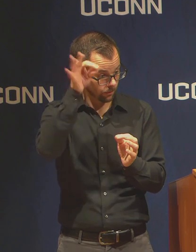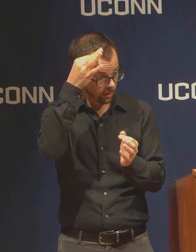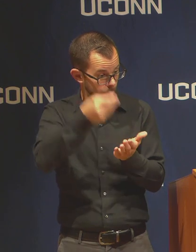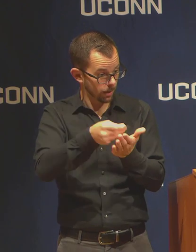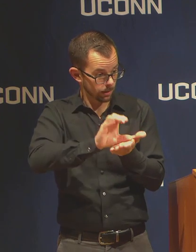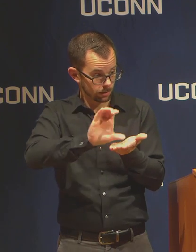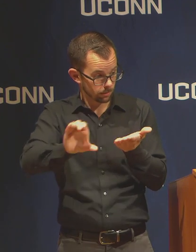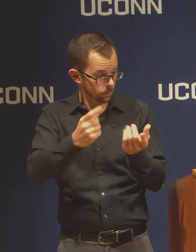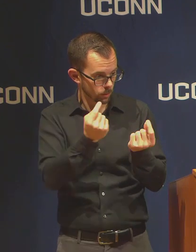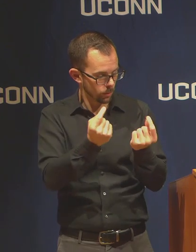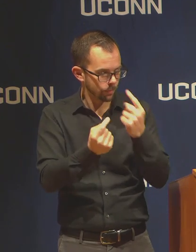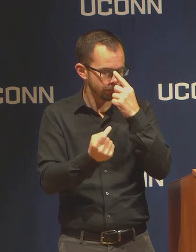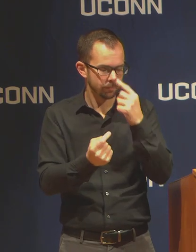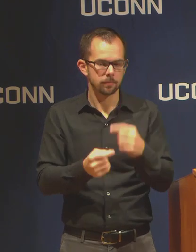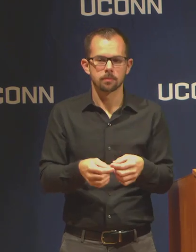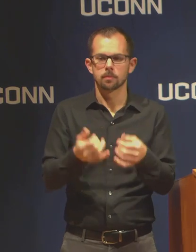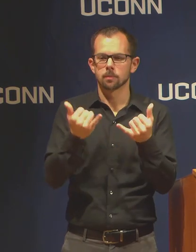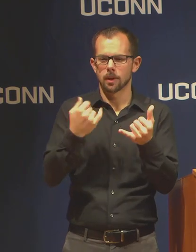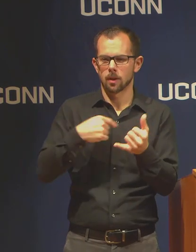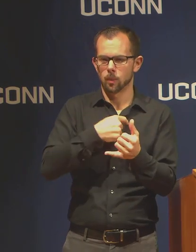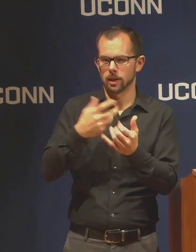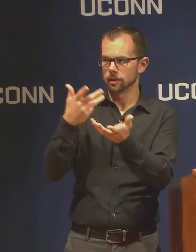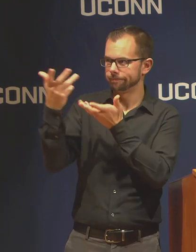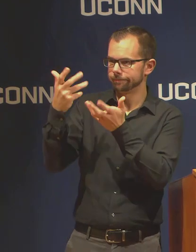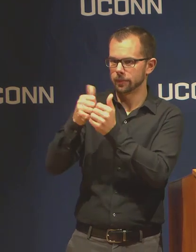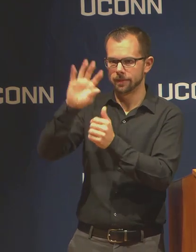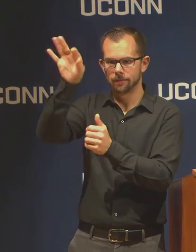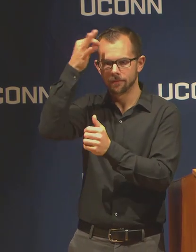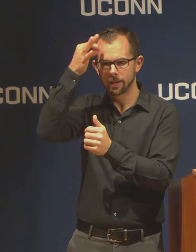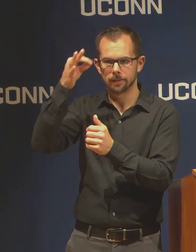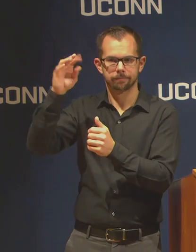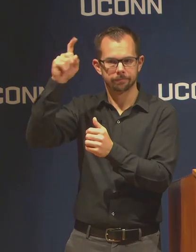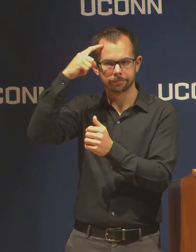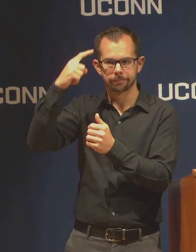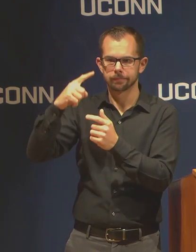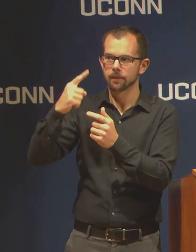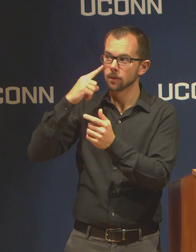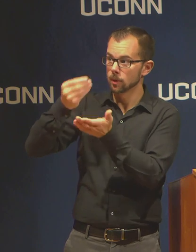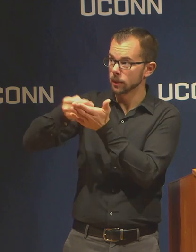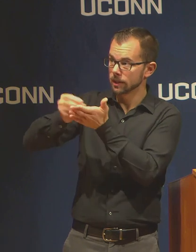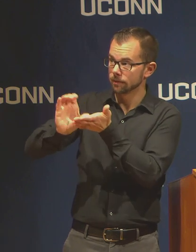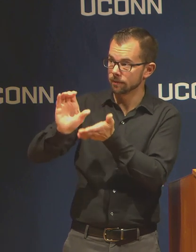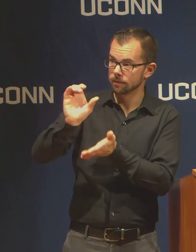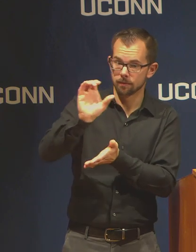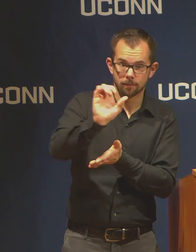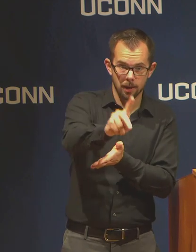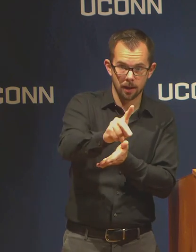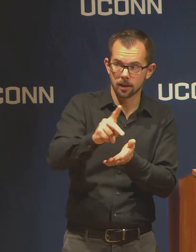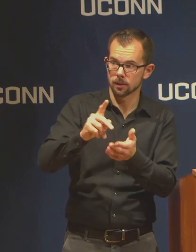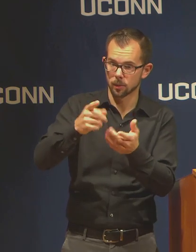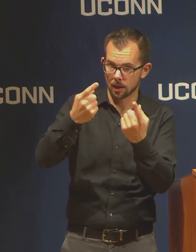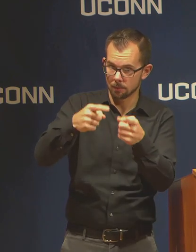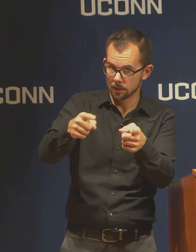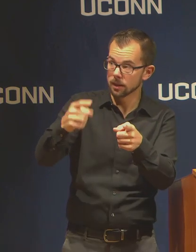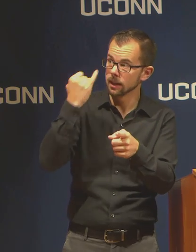federal agencies to allow those refunds to be put in place, but we'll